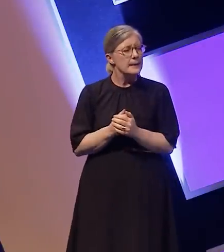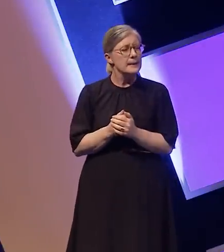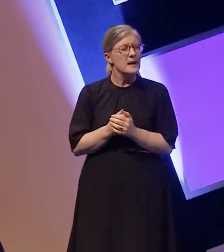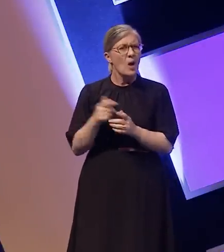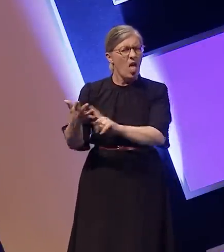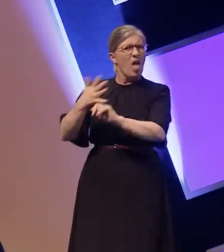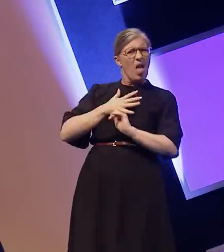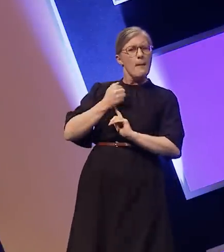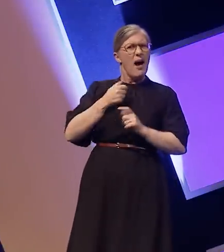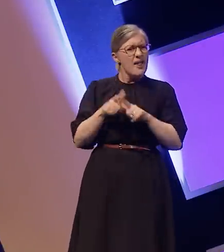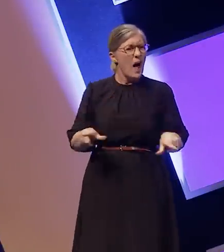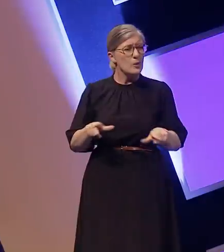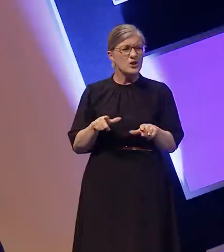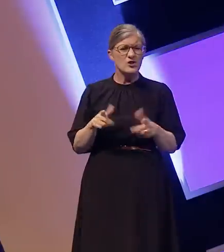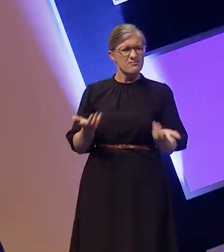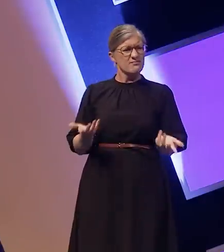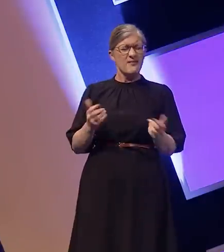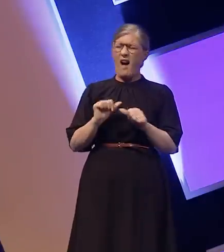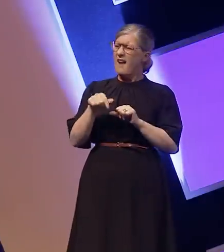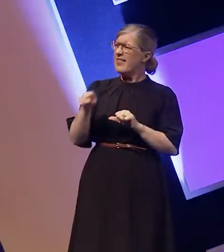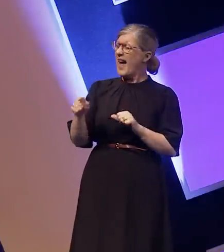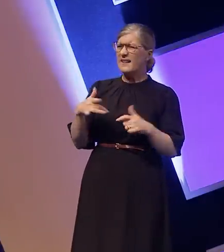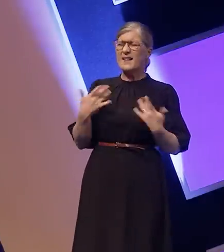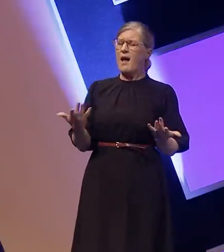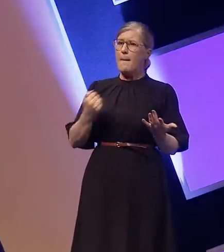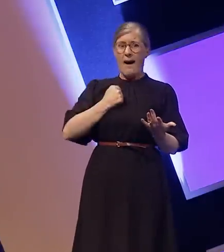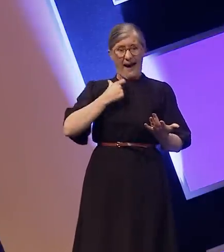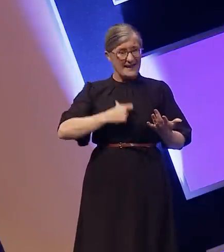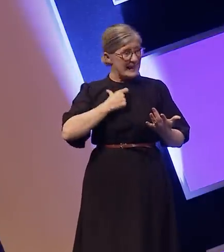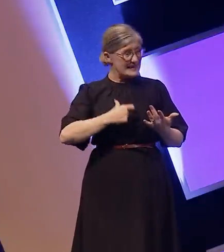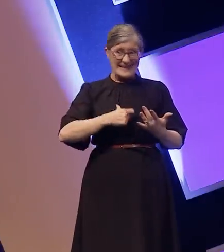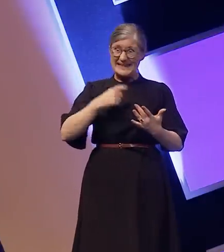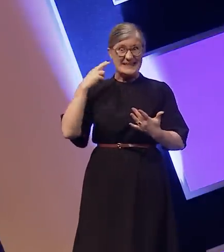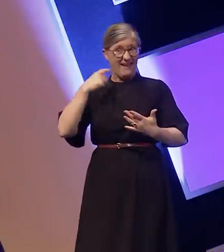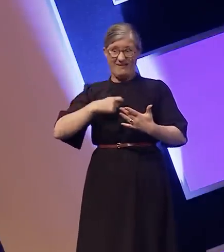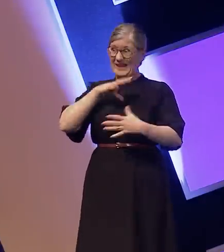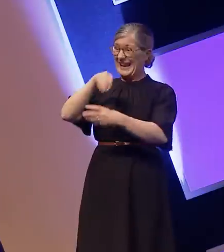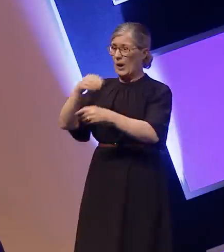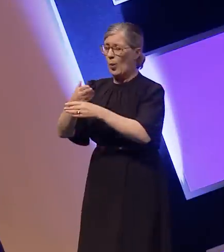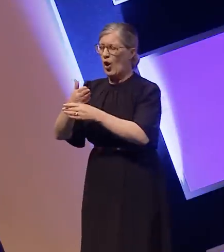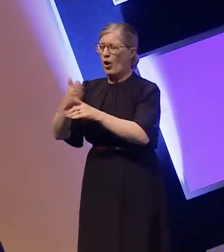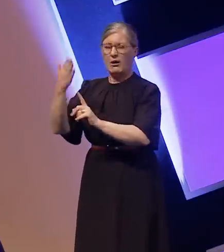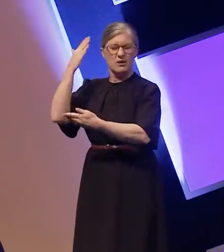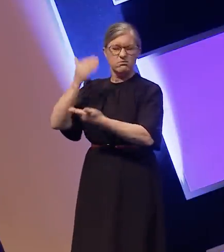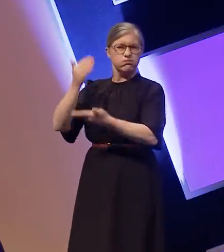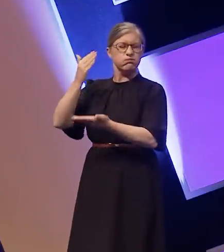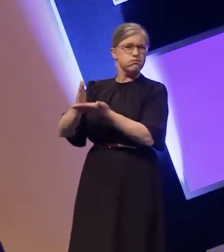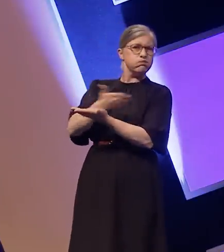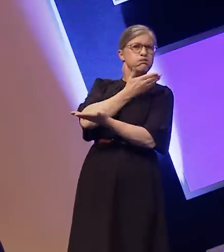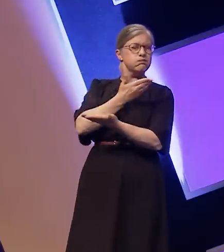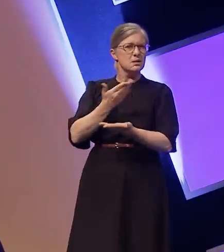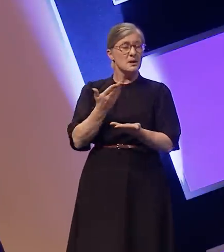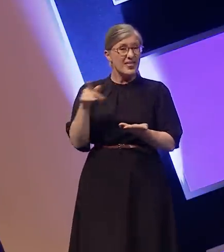and as a result I lost access to the key part of my identity at work. It is not one-off. I heard time